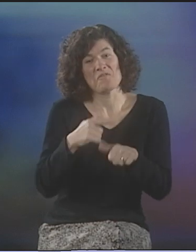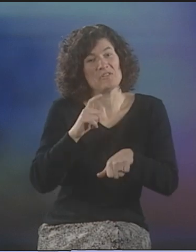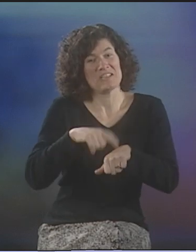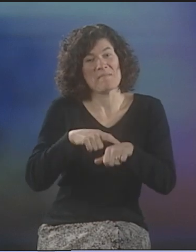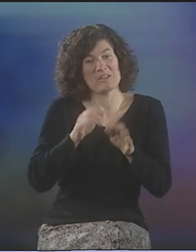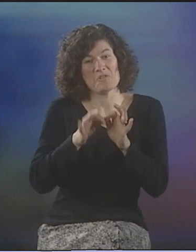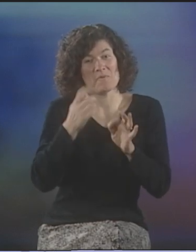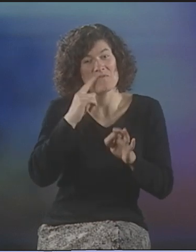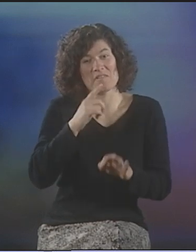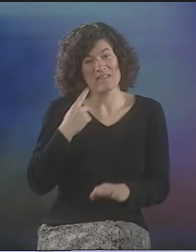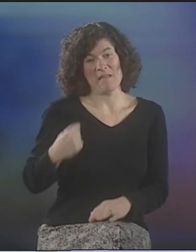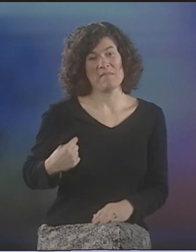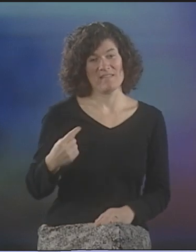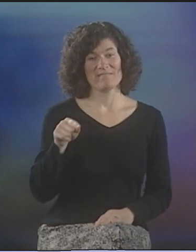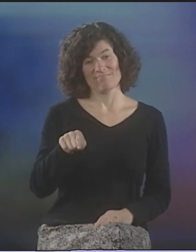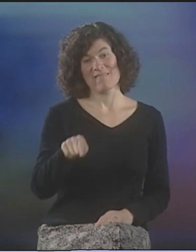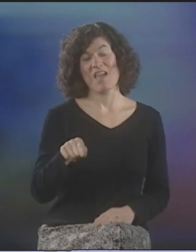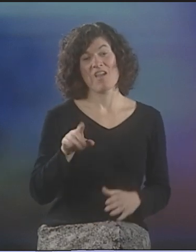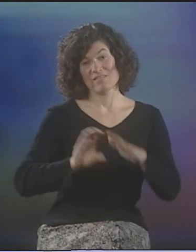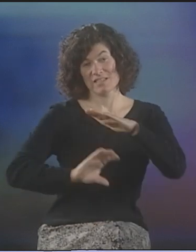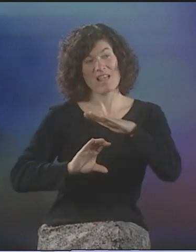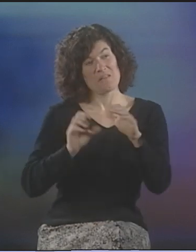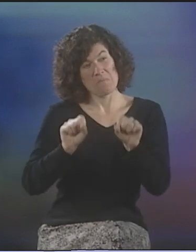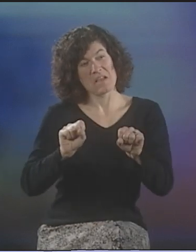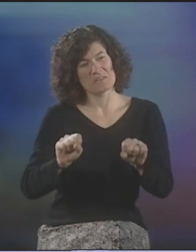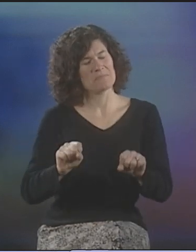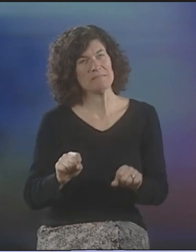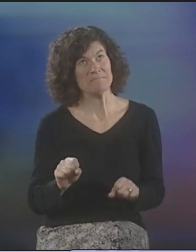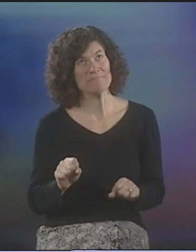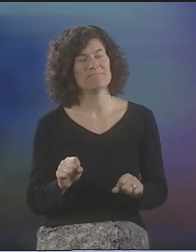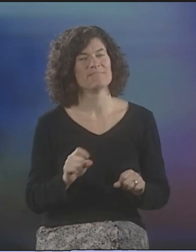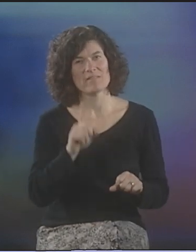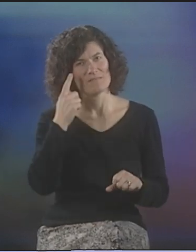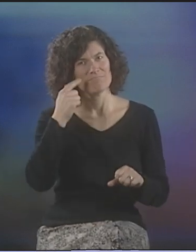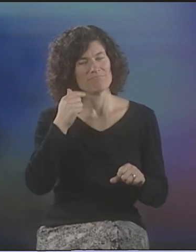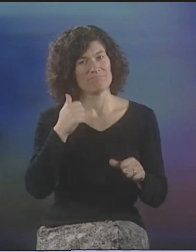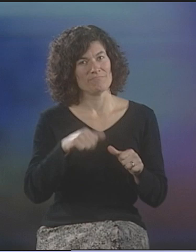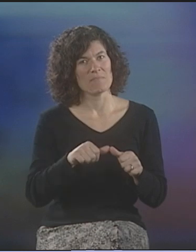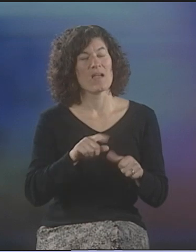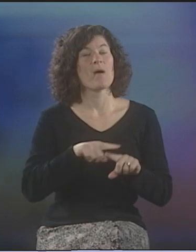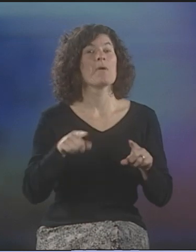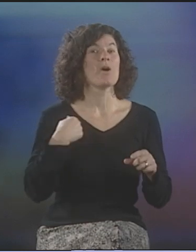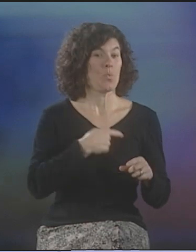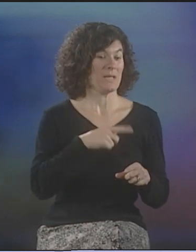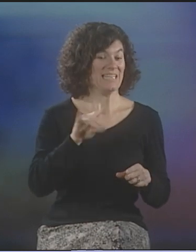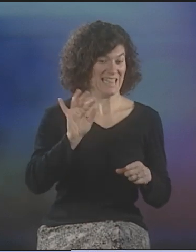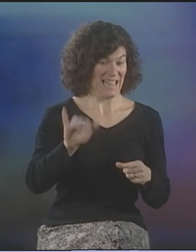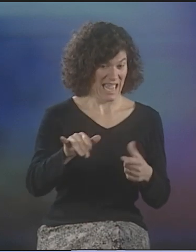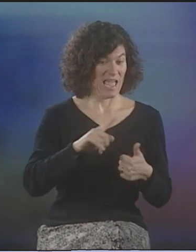AND THAT MAY BE THE FIRST TIME THAT I INTERPRETED FOR DEBBIE IN THE CELLAR. IT'S POSSIBLE. I CAN'T REALLY REMEMBER.